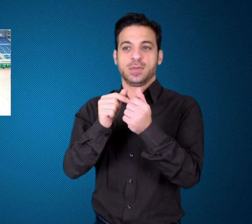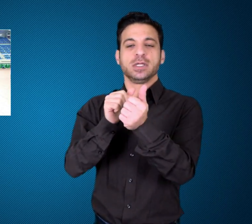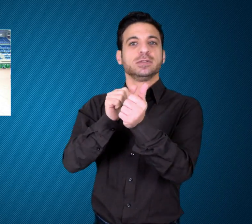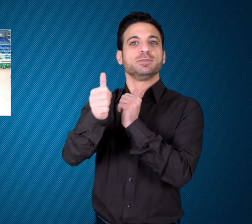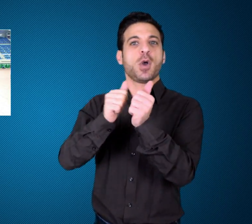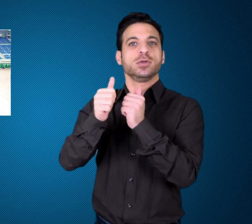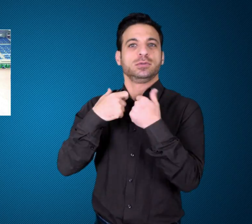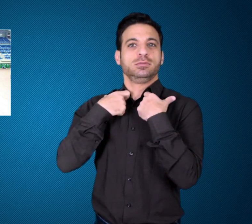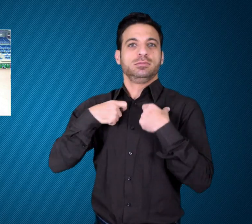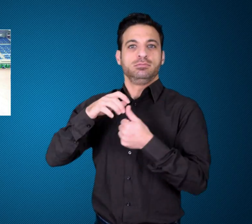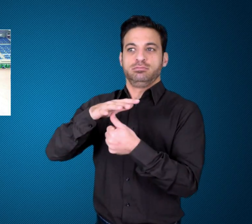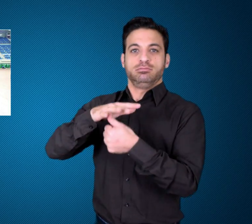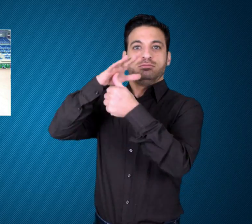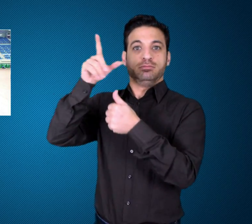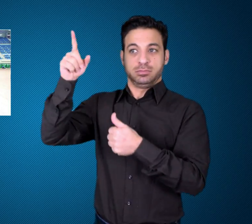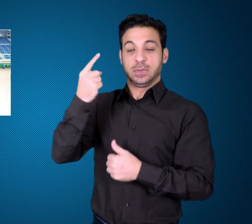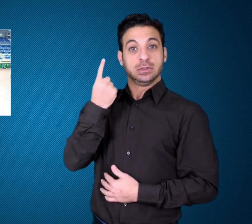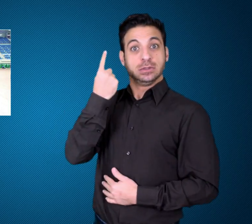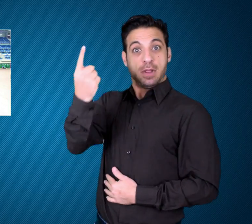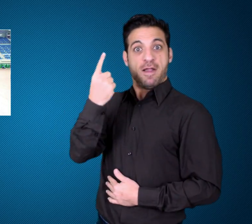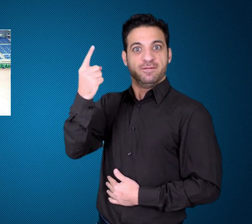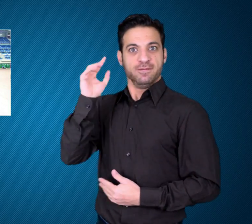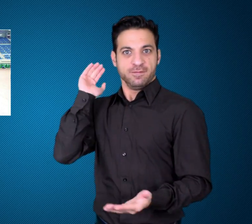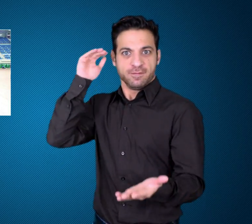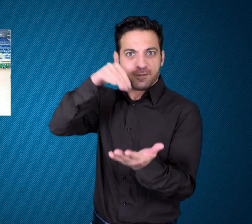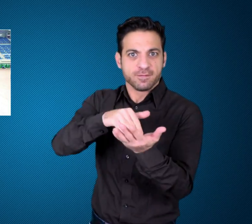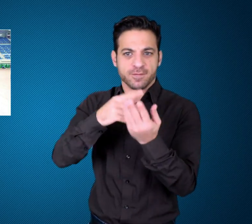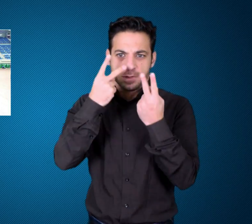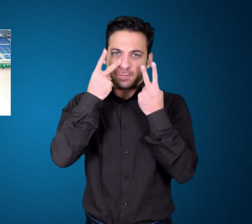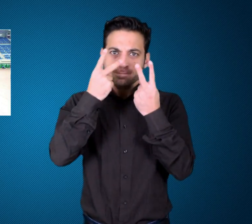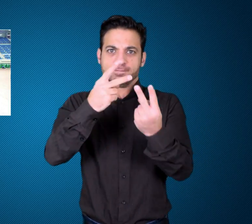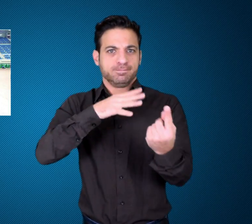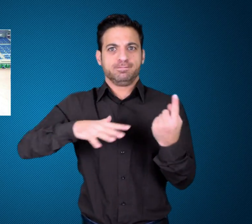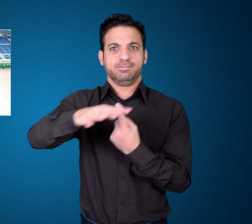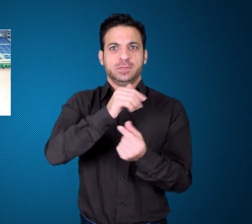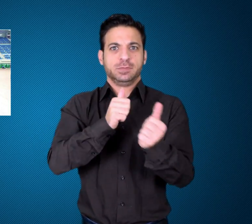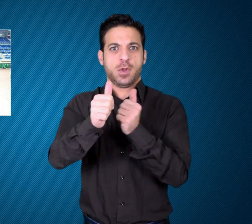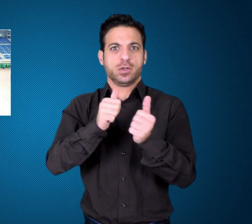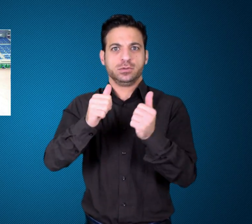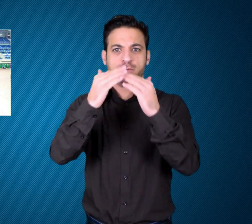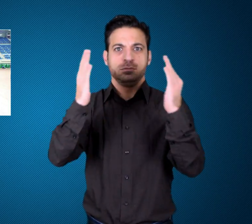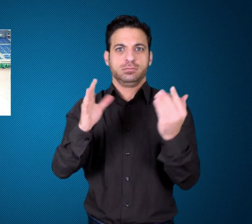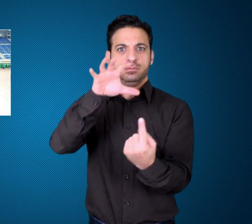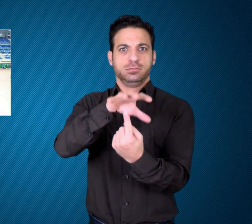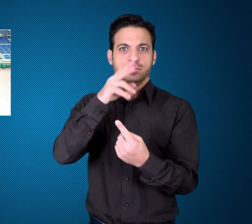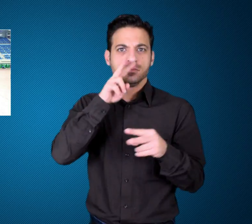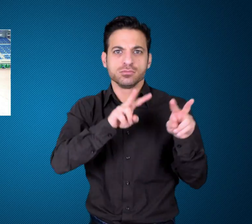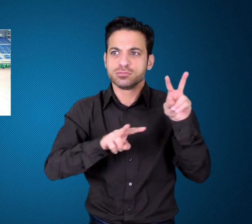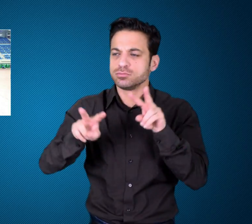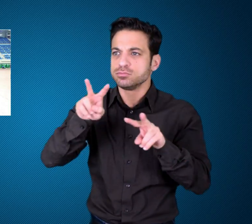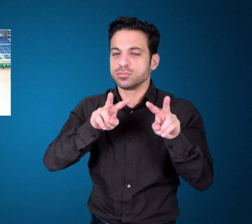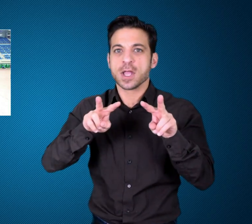personally visited the mega sports complex to review the situation and